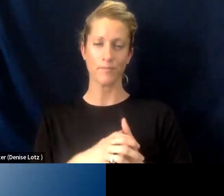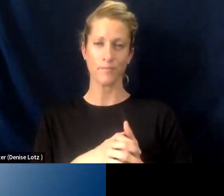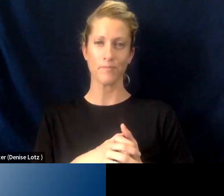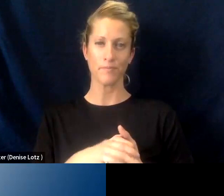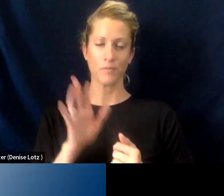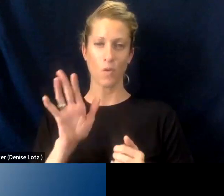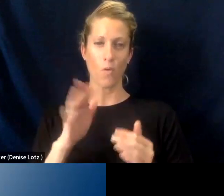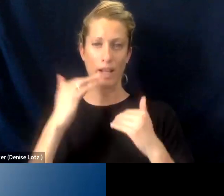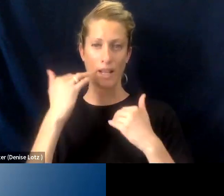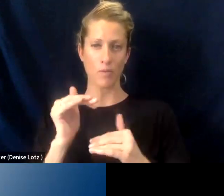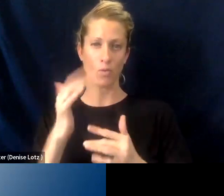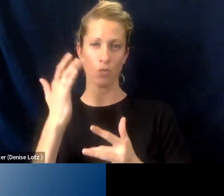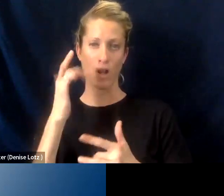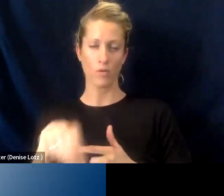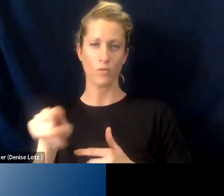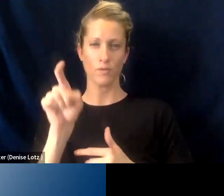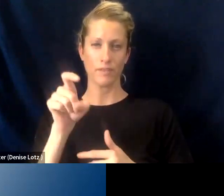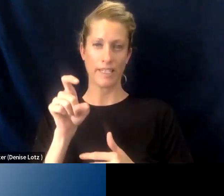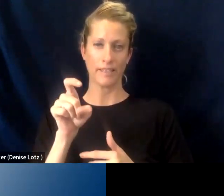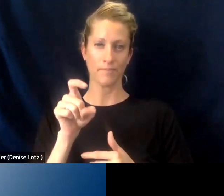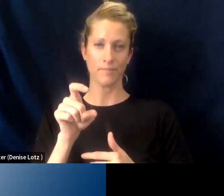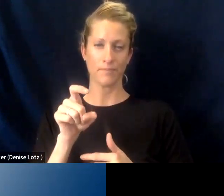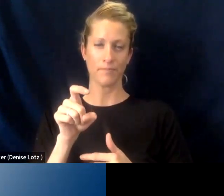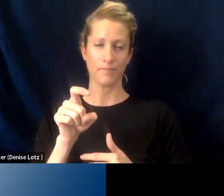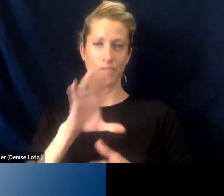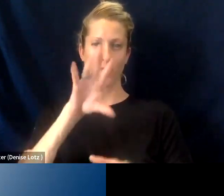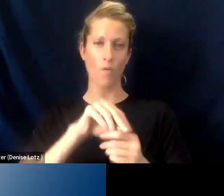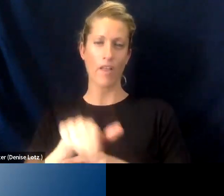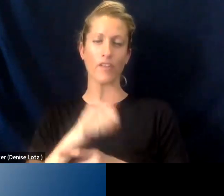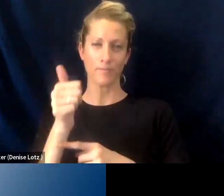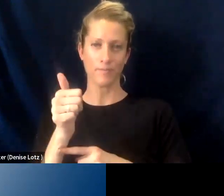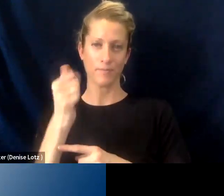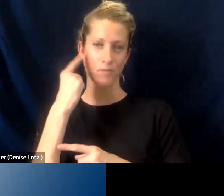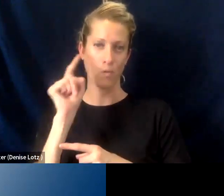And why you really need to, you know, involve others at the workforce and economic development